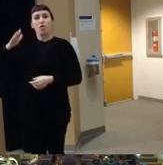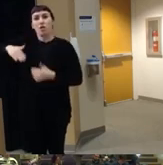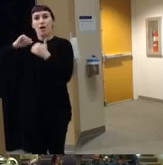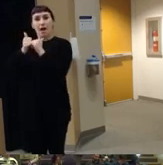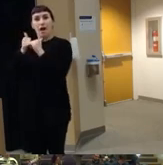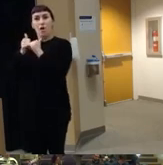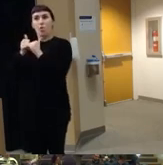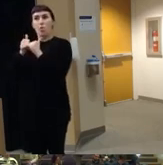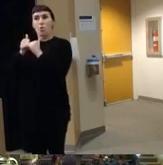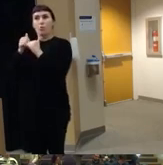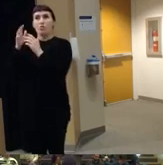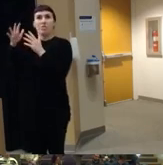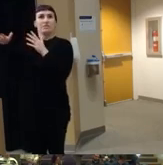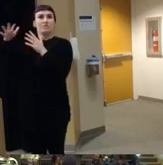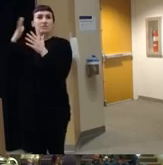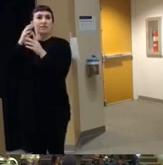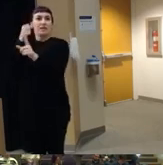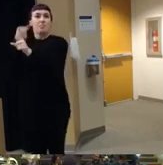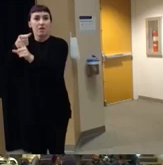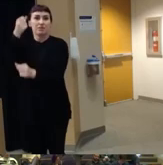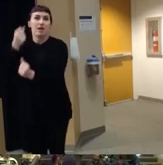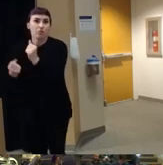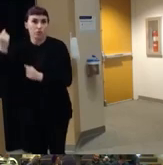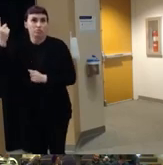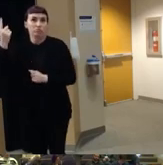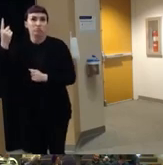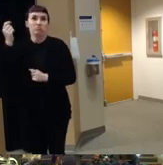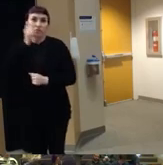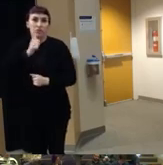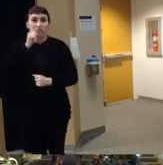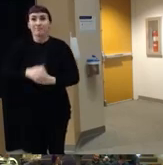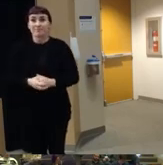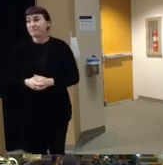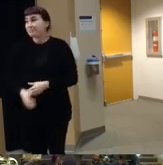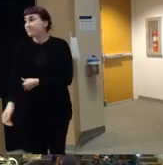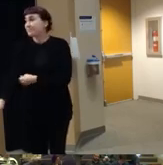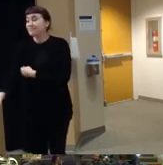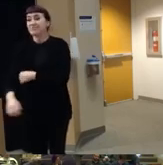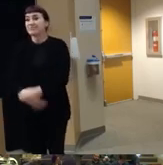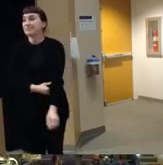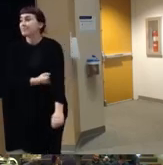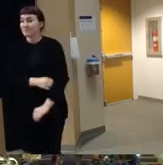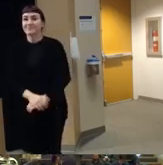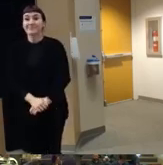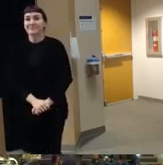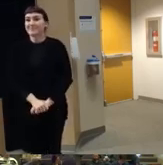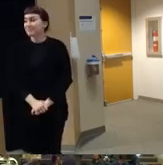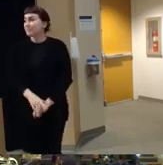of impacts everyone um dayto day I'm actually Curious by a show of hands for folks in the